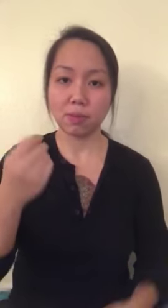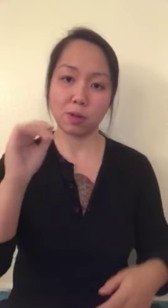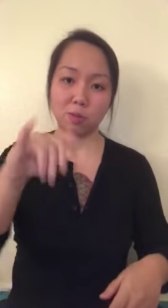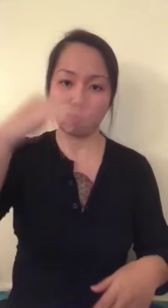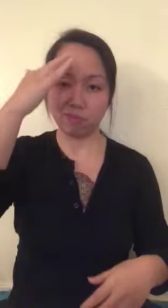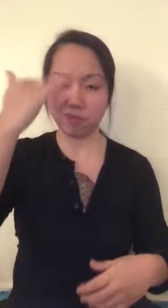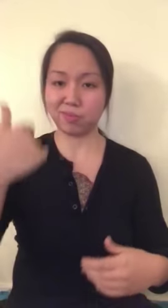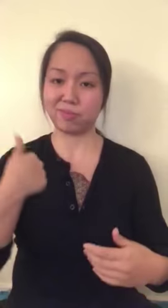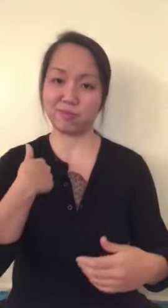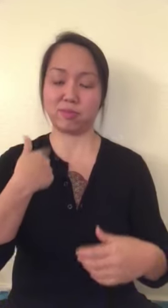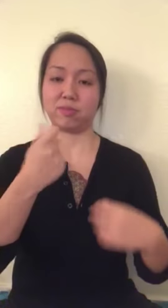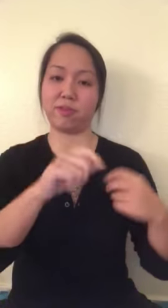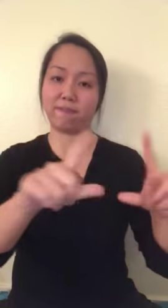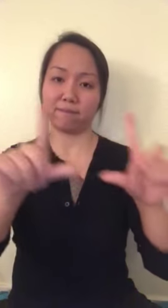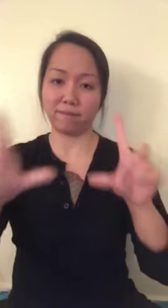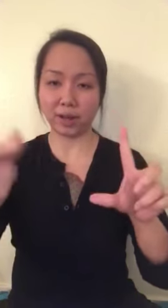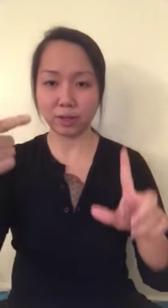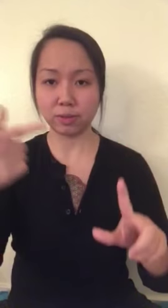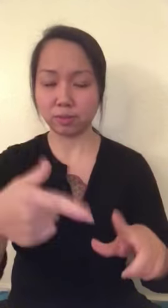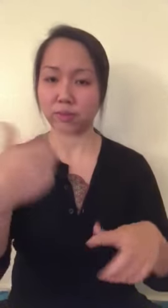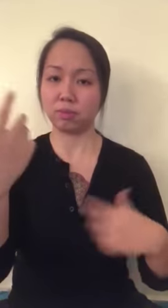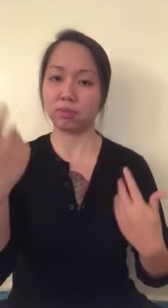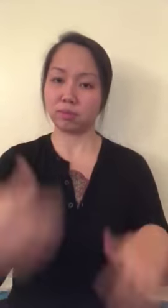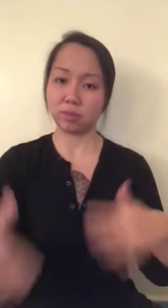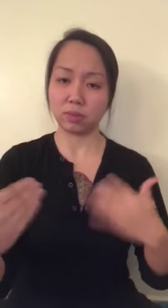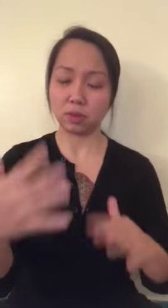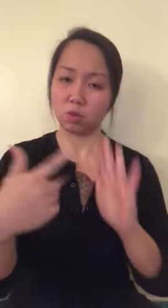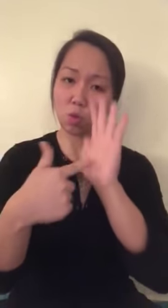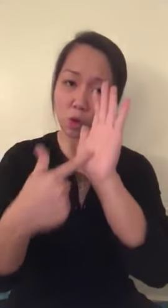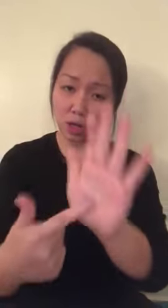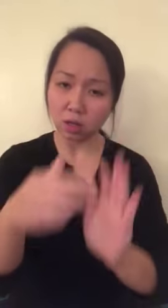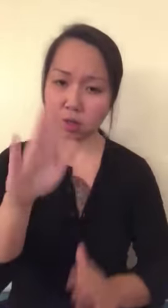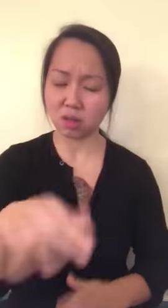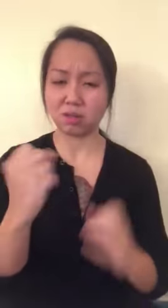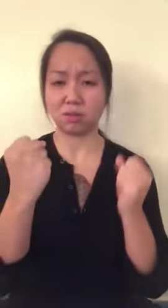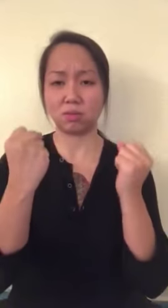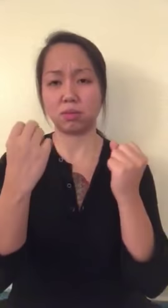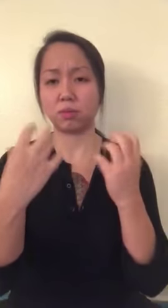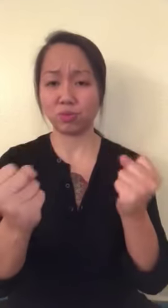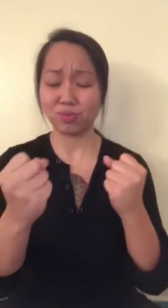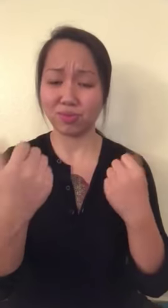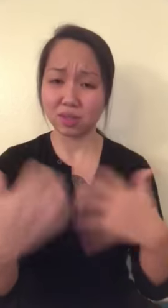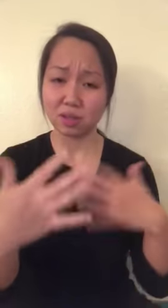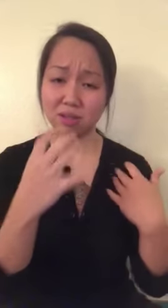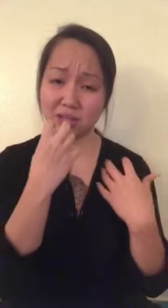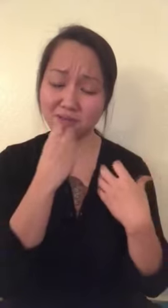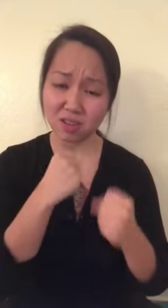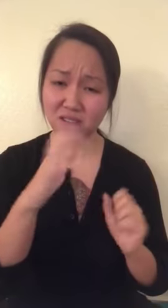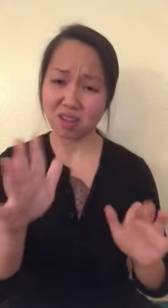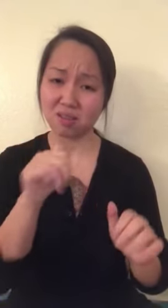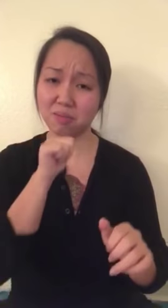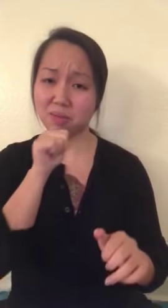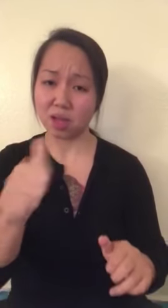That's why I made this video: to show that sign language is very precious.